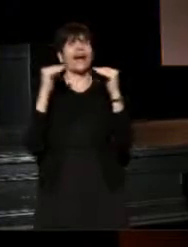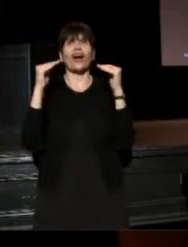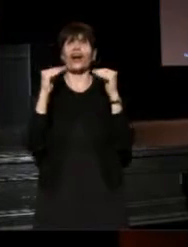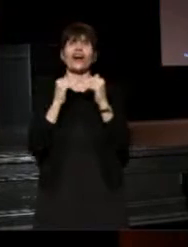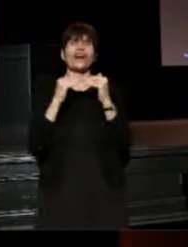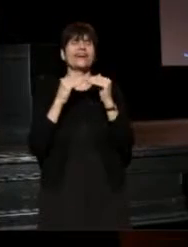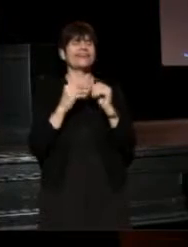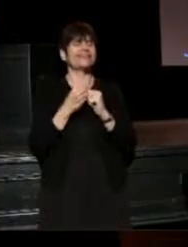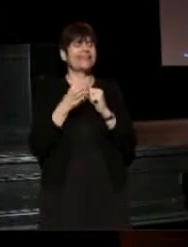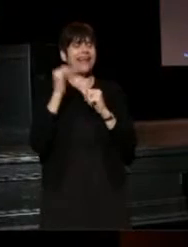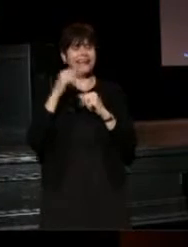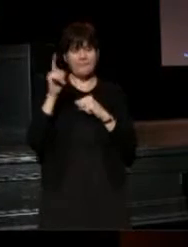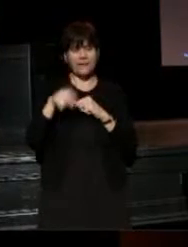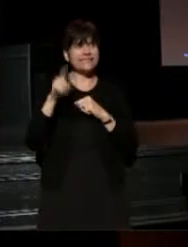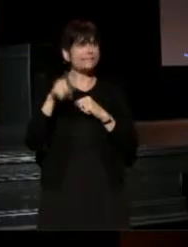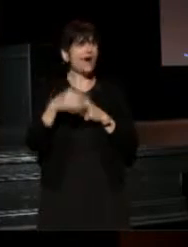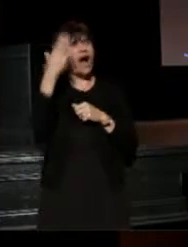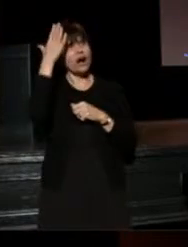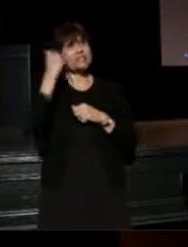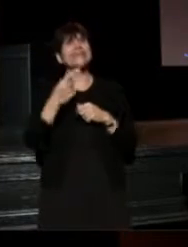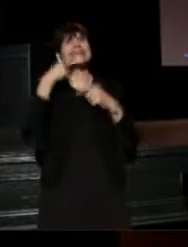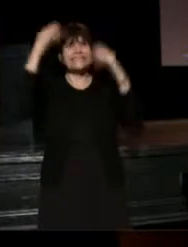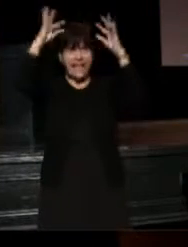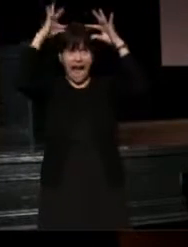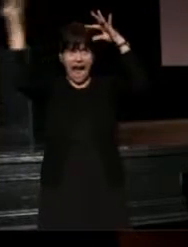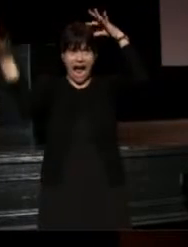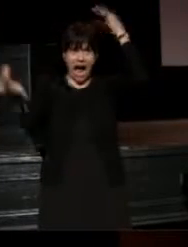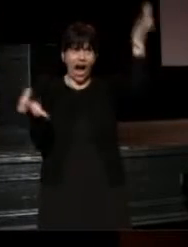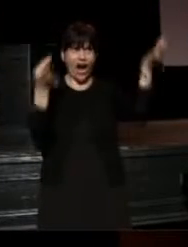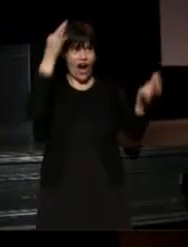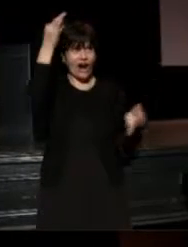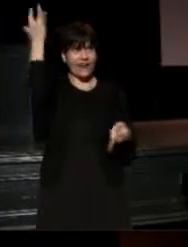That must be why he lost his hair